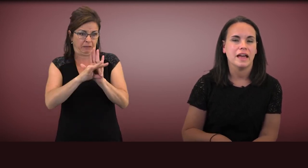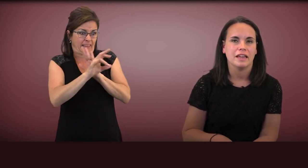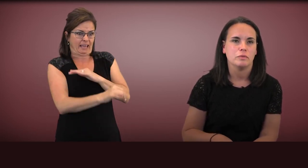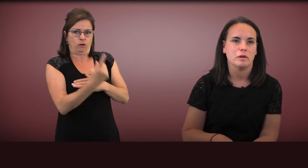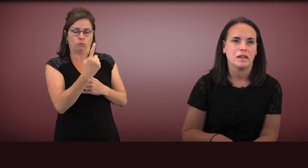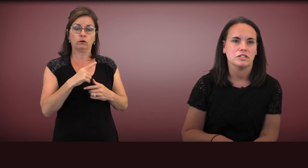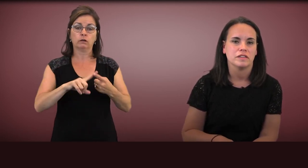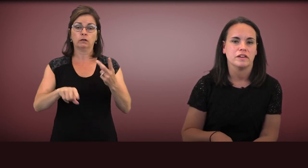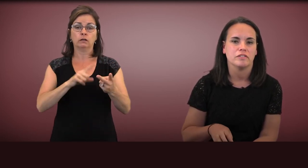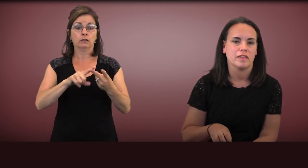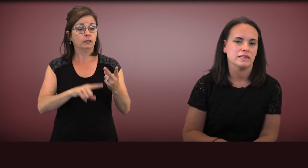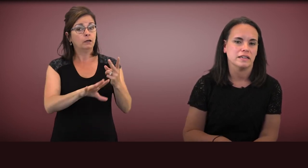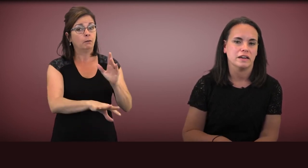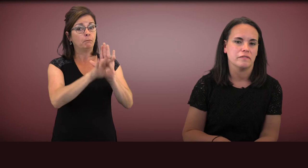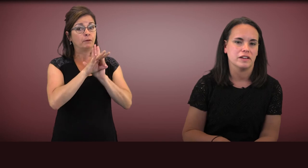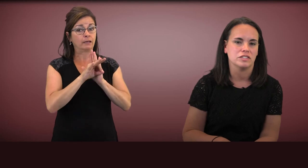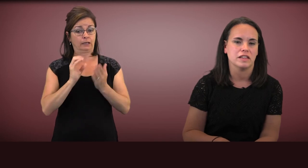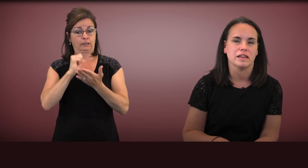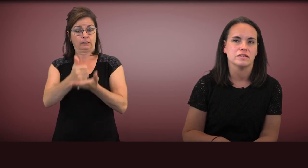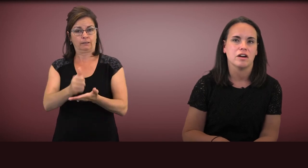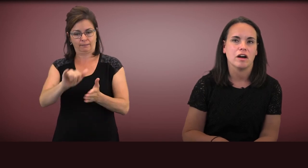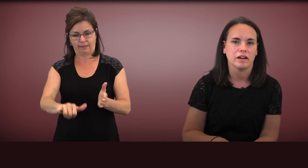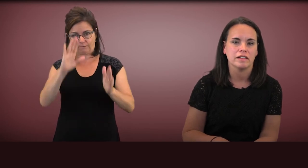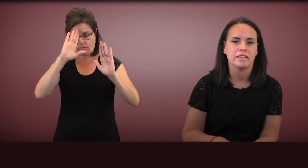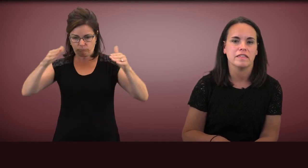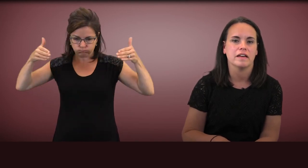Again you want to make sure that you're selecting an intervention that targets